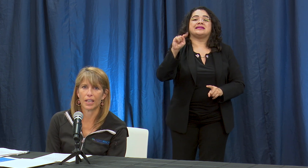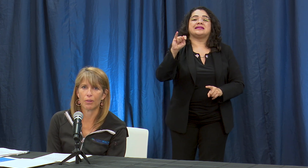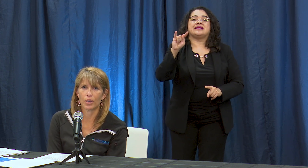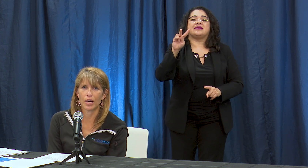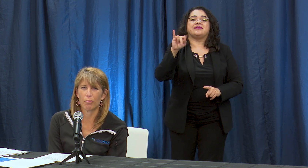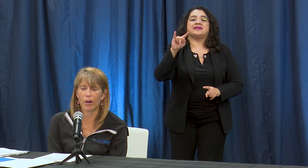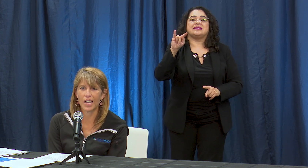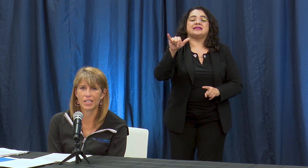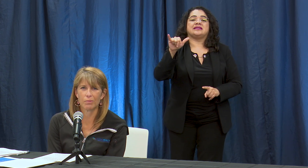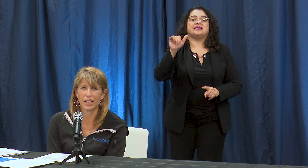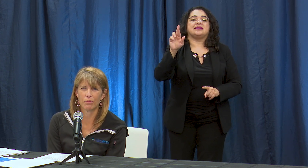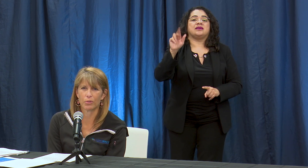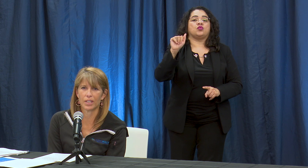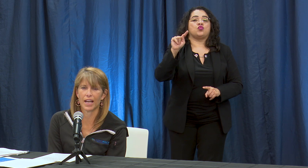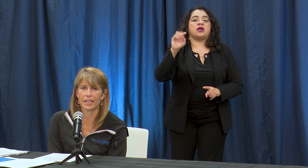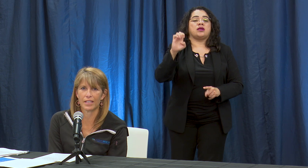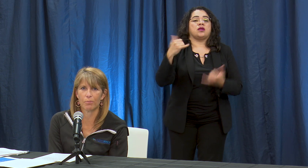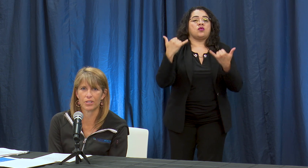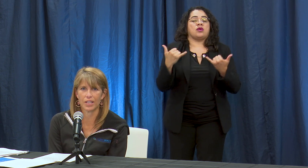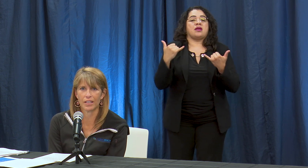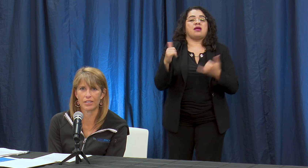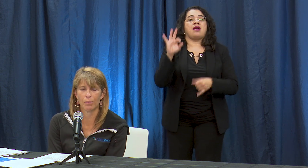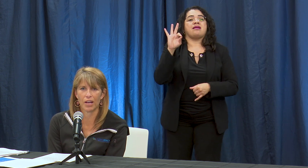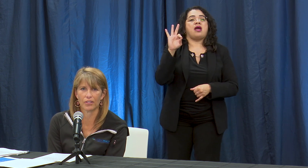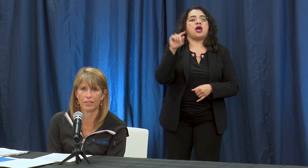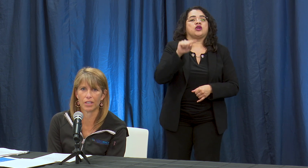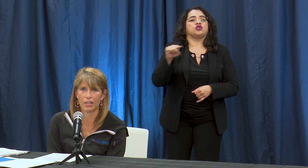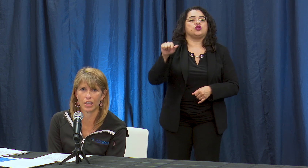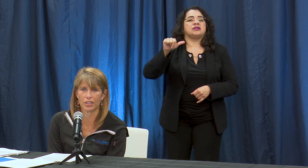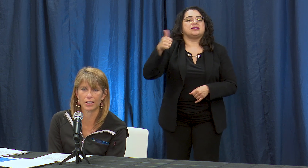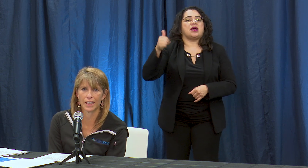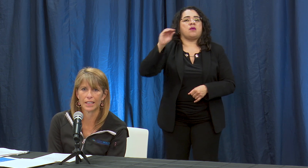We're approximately between 9 - 10% is our positivity rate currently